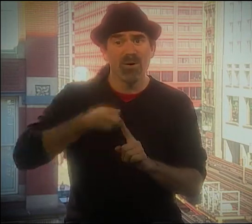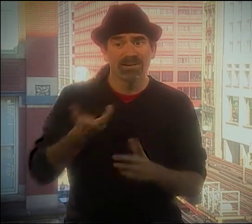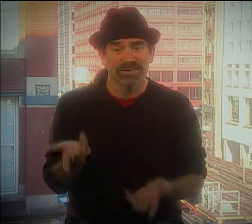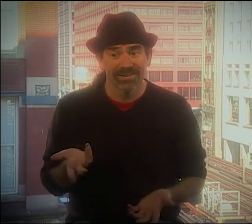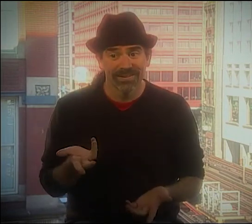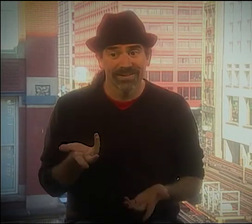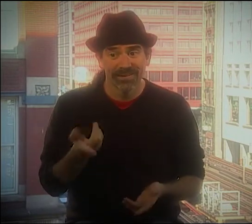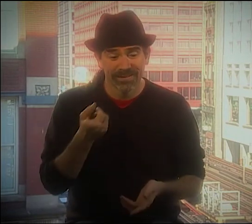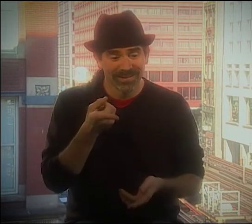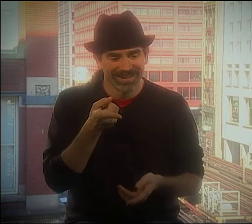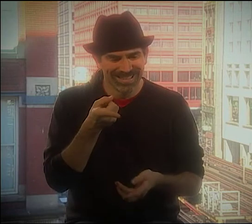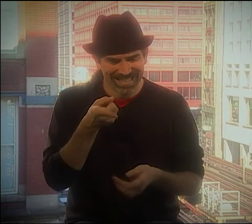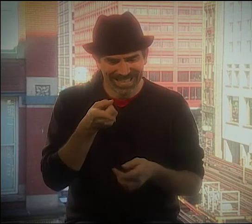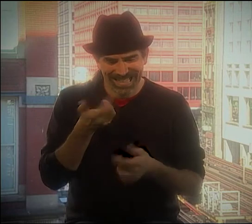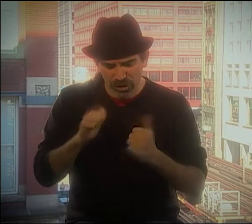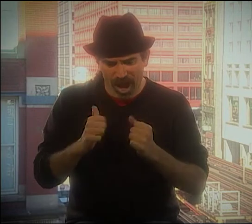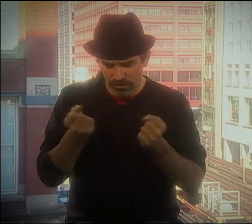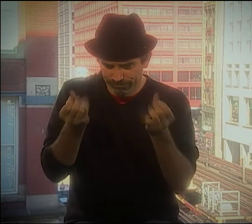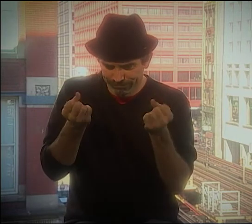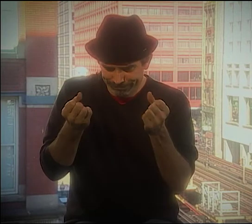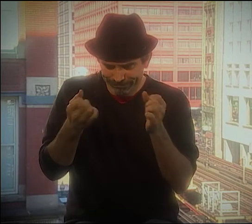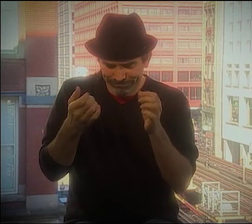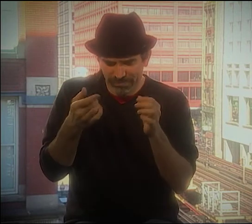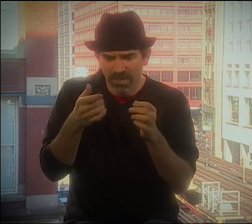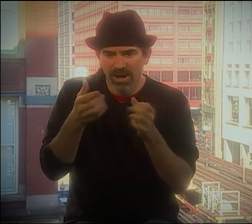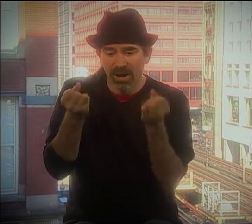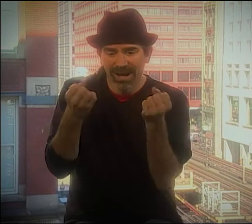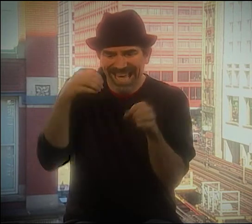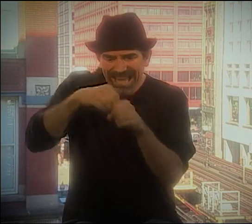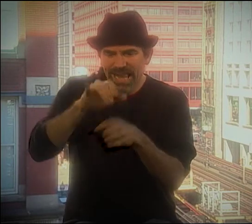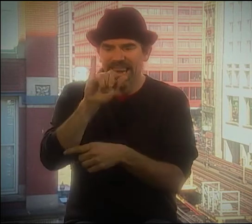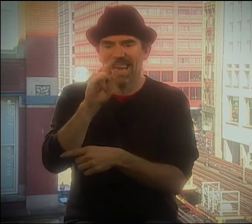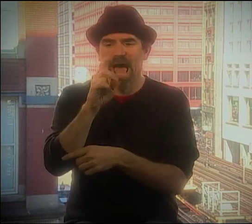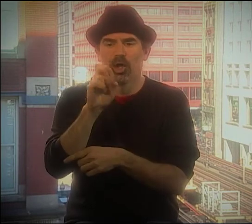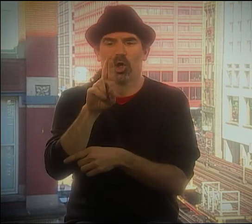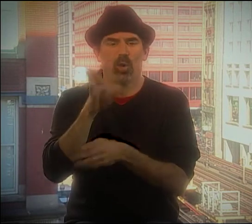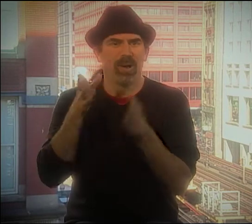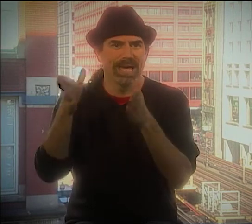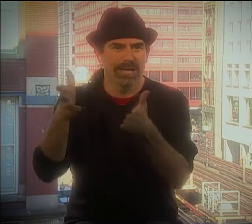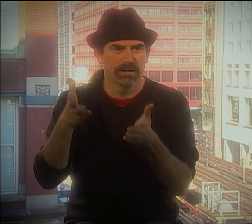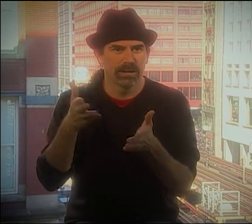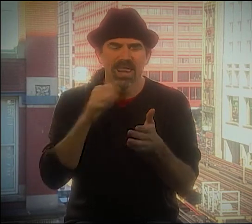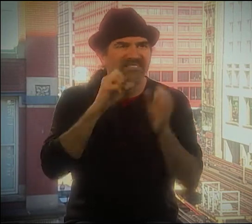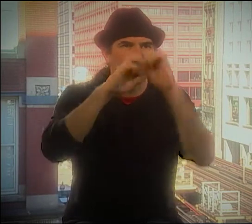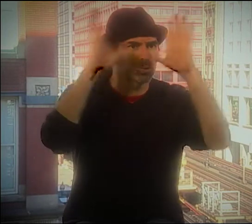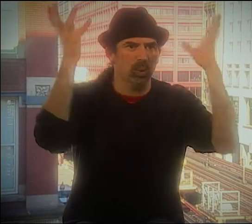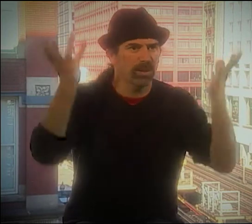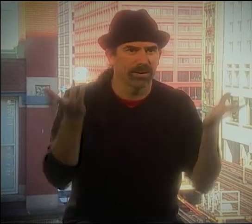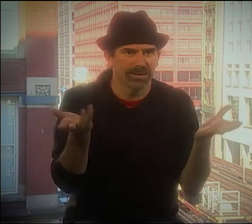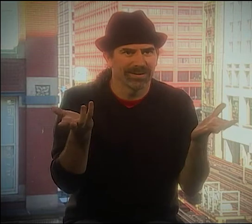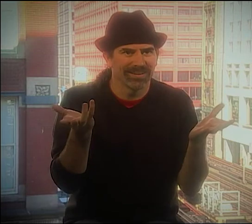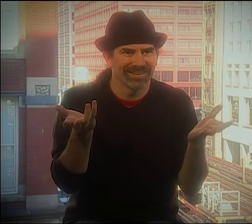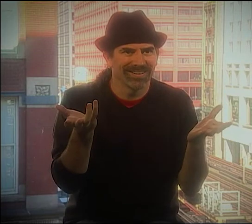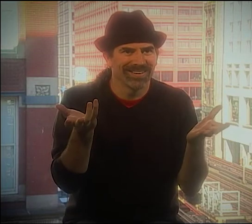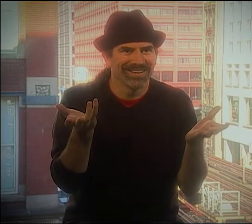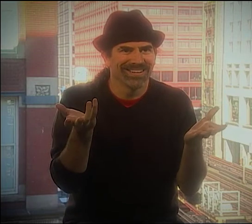KIP WAS REALLY GOOD, VERY SKILLED. BUT I GUESS THE POINT WAS THE PERFORMANCE, YOU KNOW,